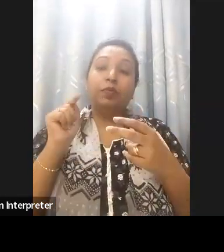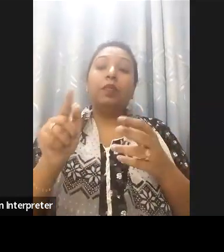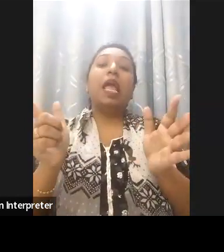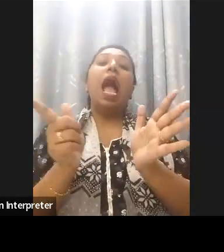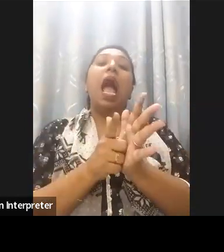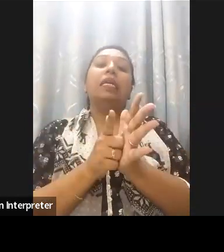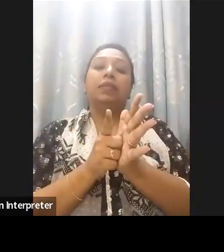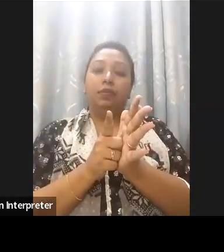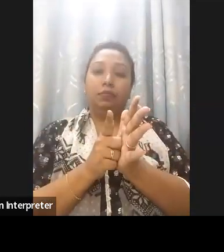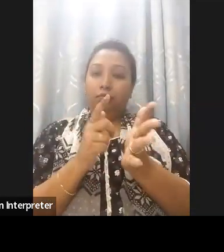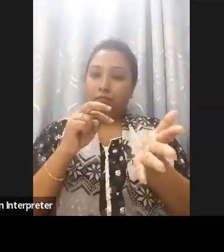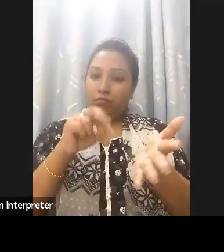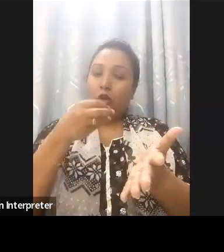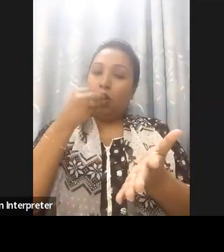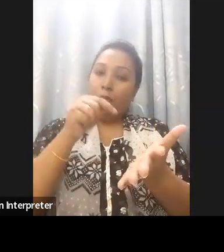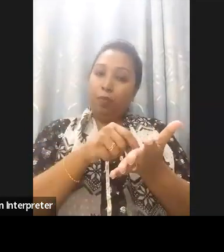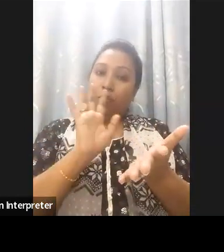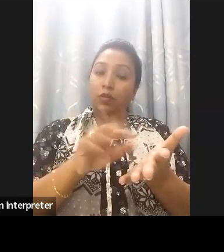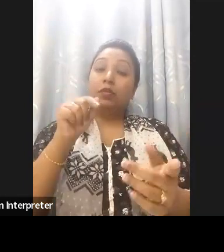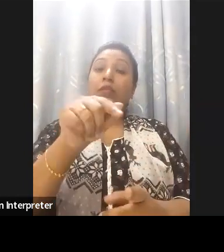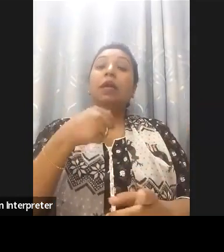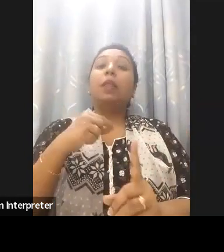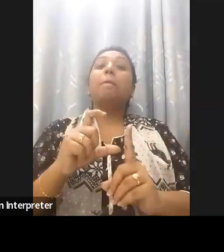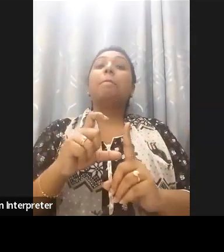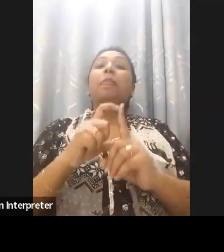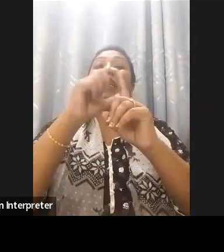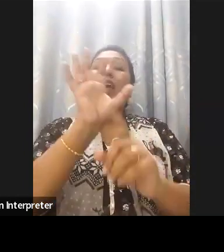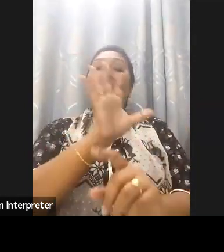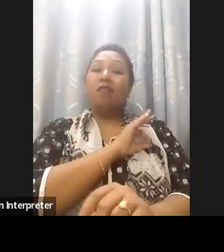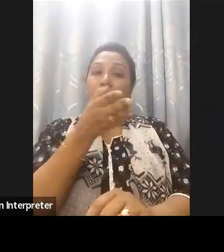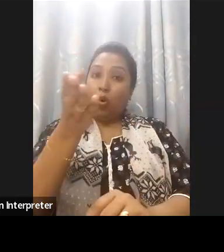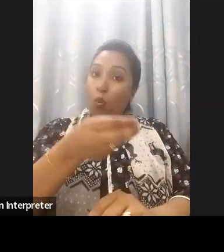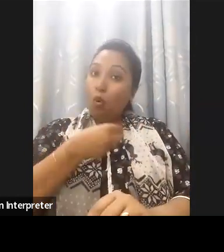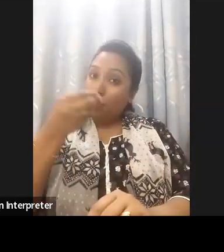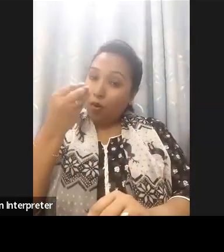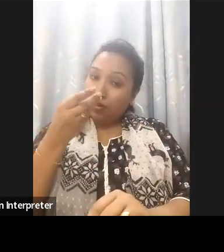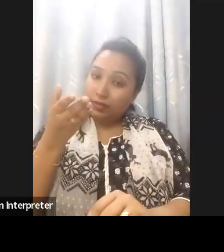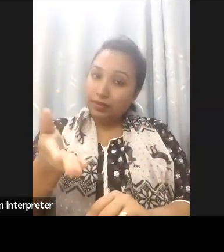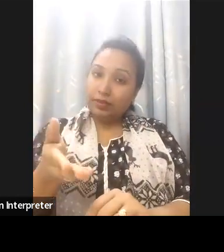our respected PDs also addressed and I am sure our Anir Chowdhury also will discuss about that. We